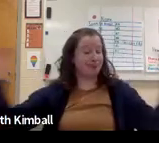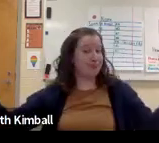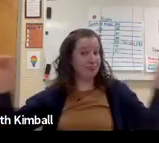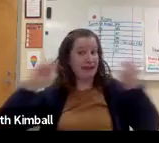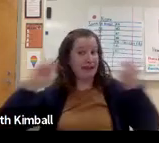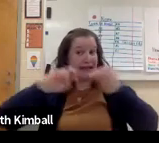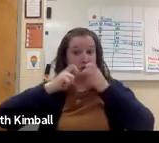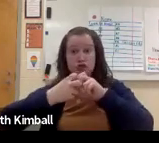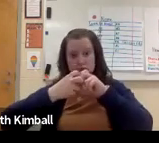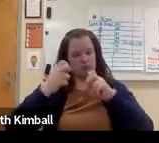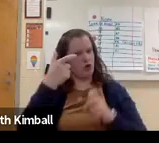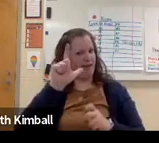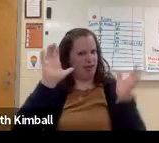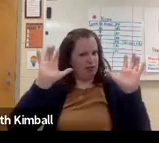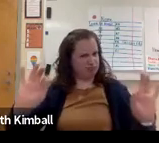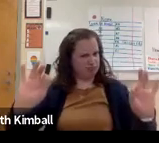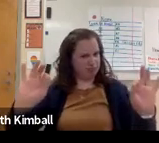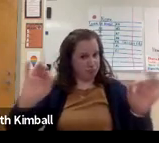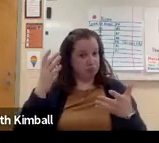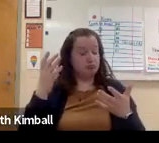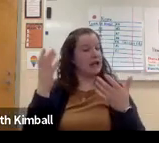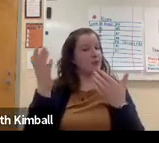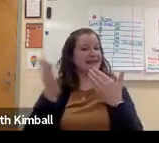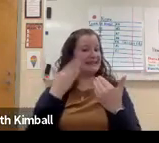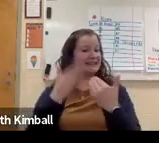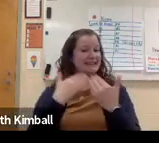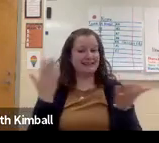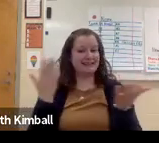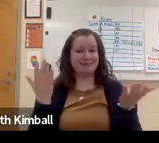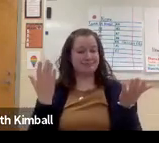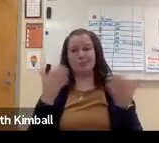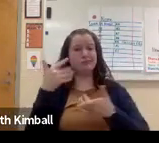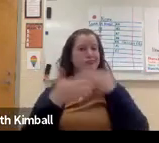for reading and writing, and math and didn't have any issues at all.